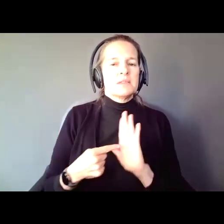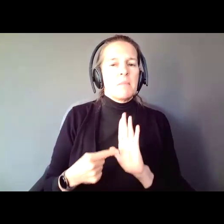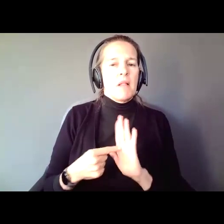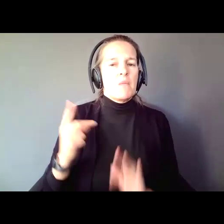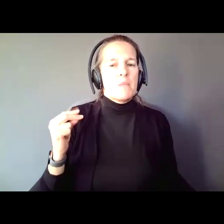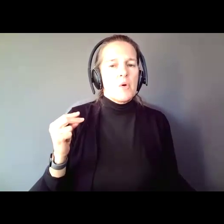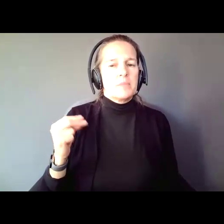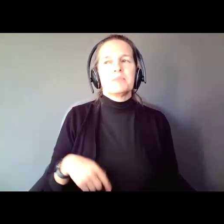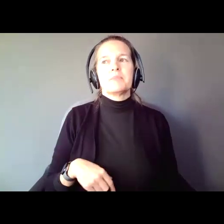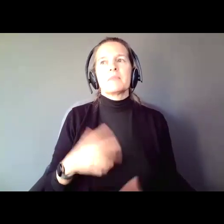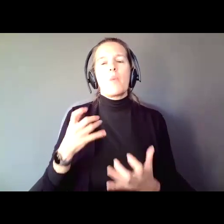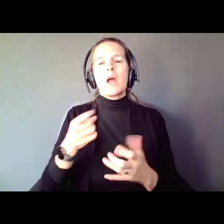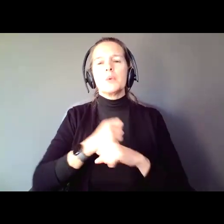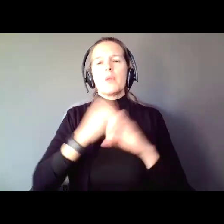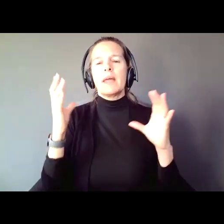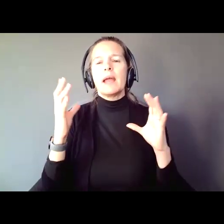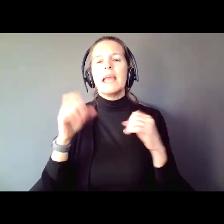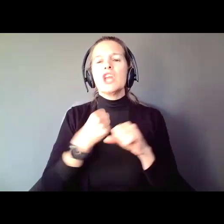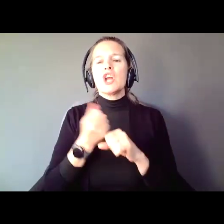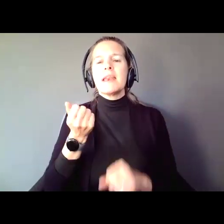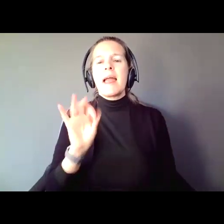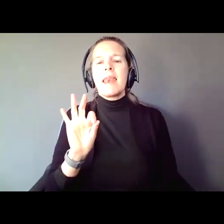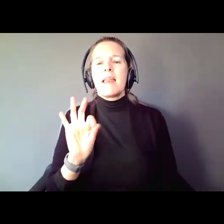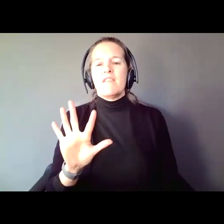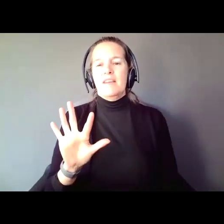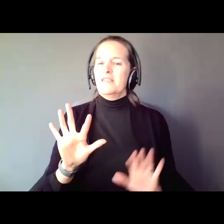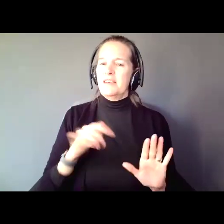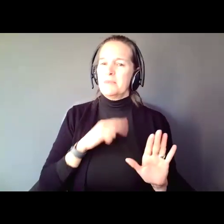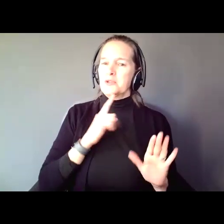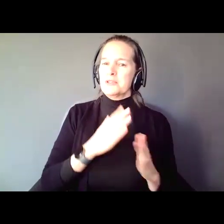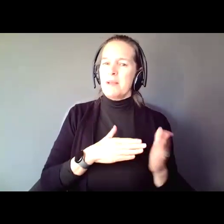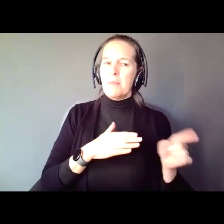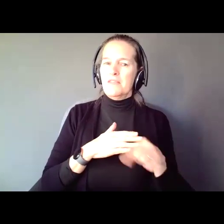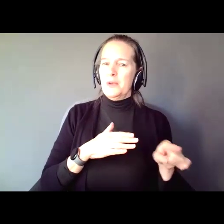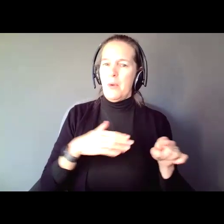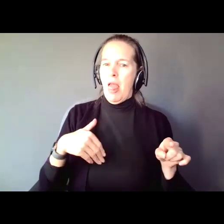to think about the year 1995, and I am sure there are people on this call who weren't alive in 1995